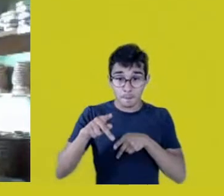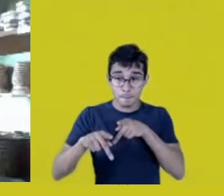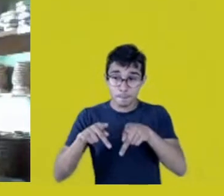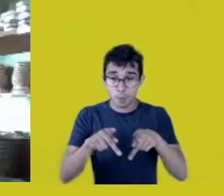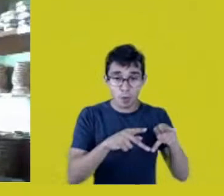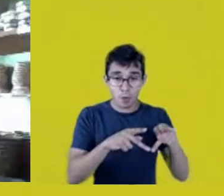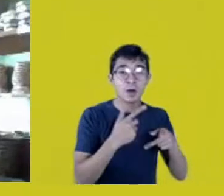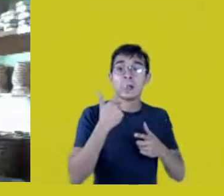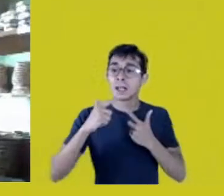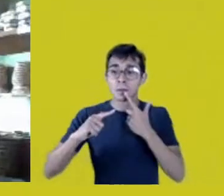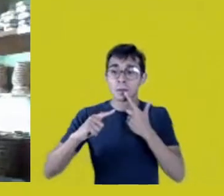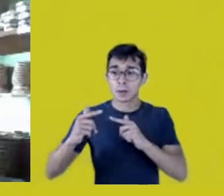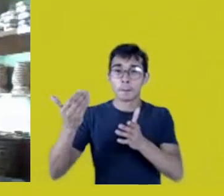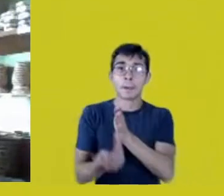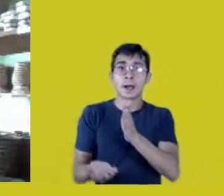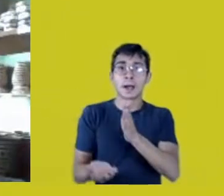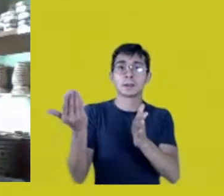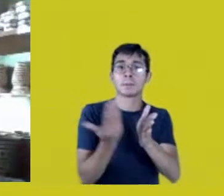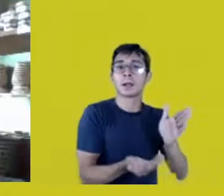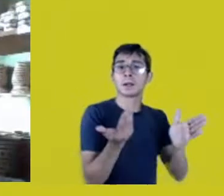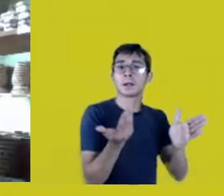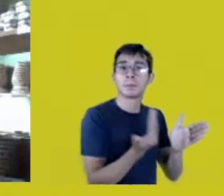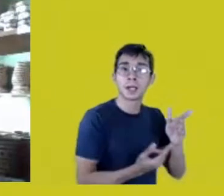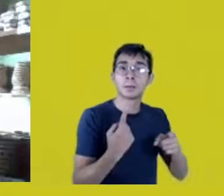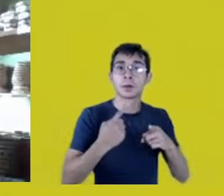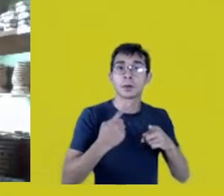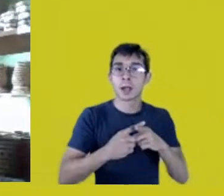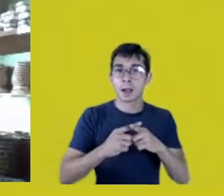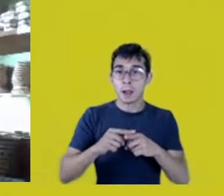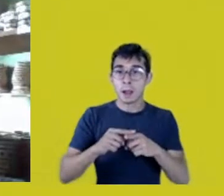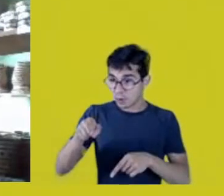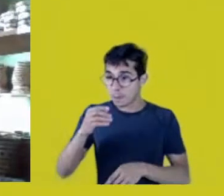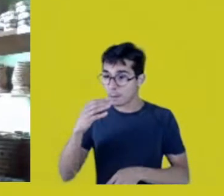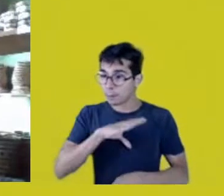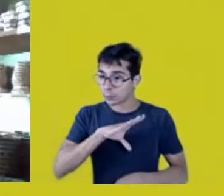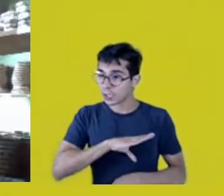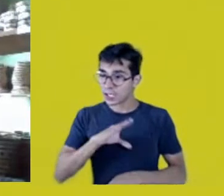because they’d be killed if they didn’t speak in Portuguese.